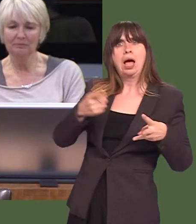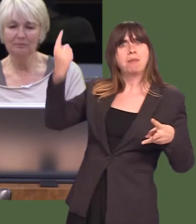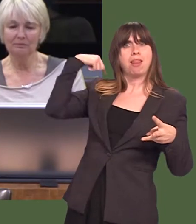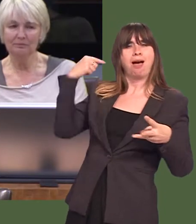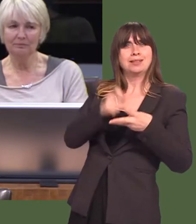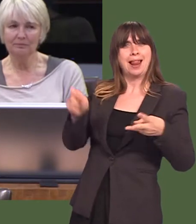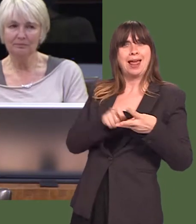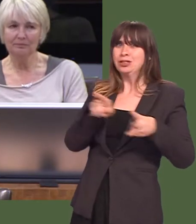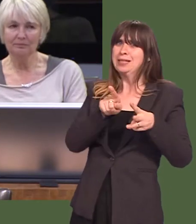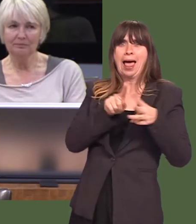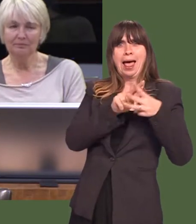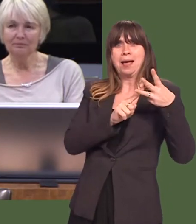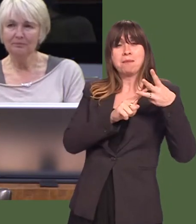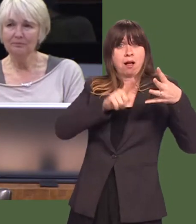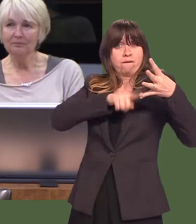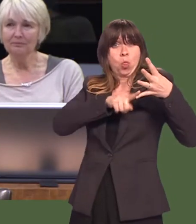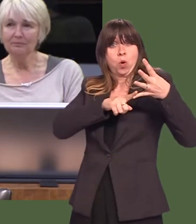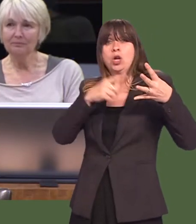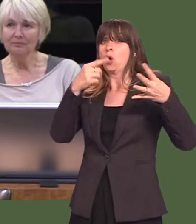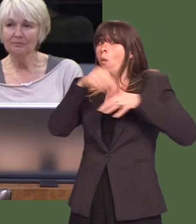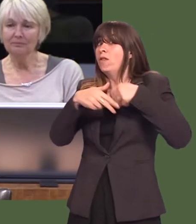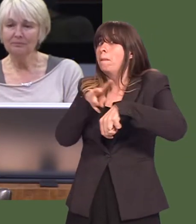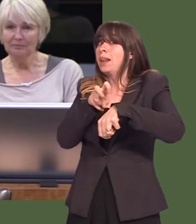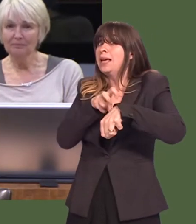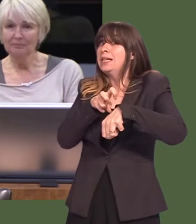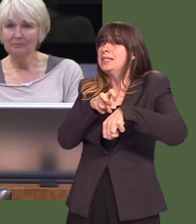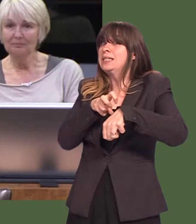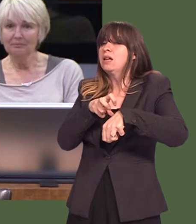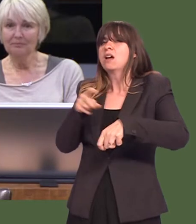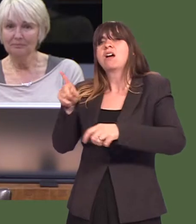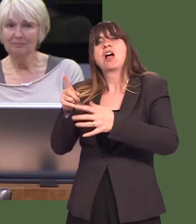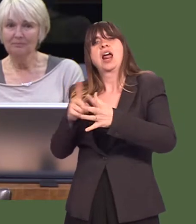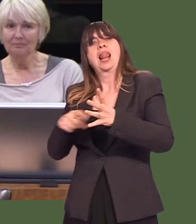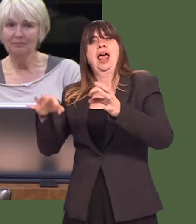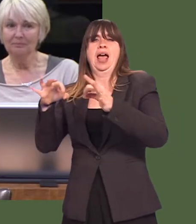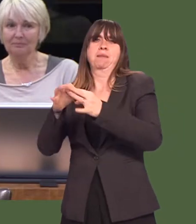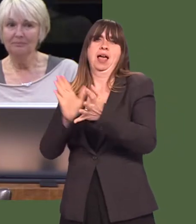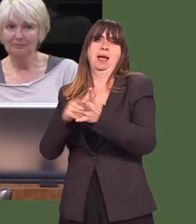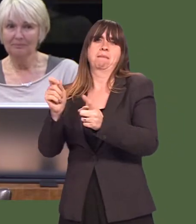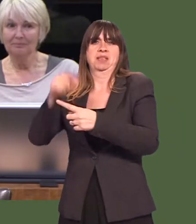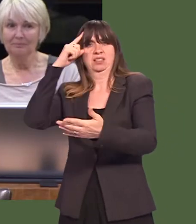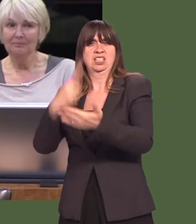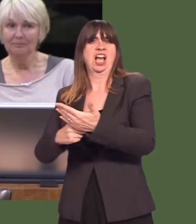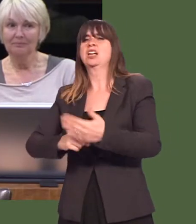And a fourth pledge, on policing, could have been devolved if only Labour MPs hadnít had